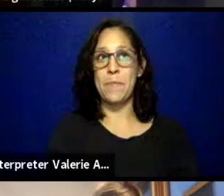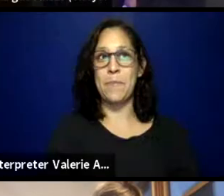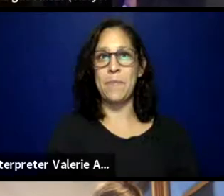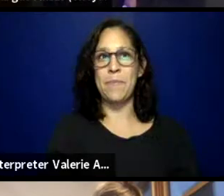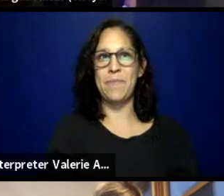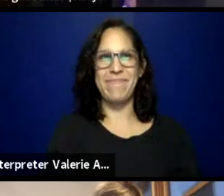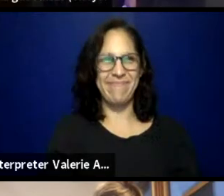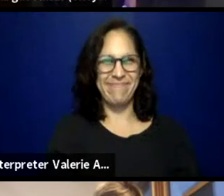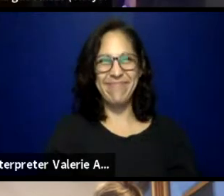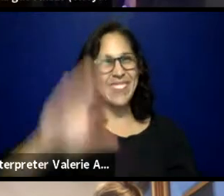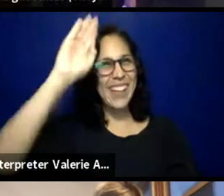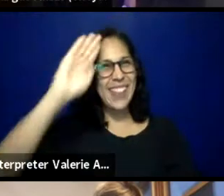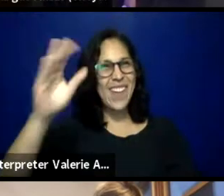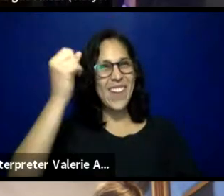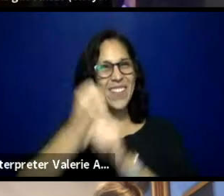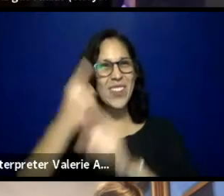Hello, everyone. How are you?